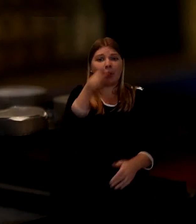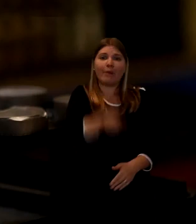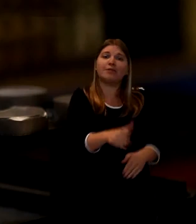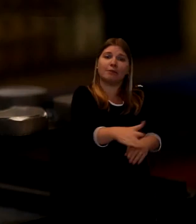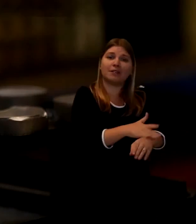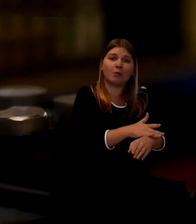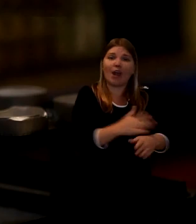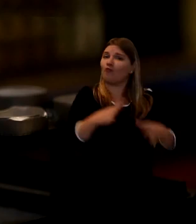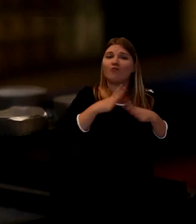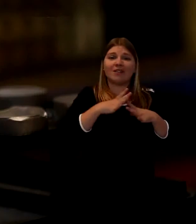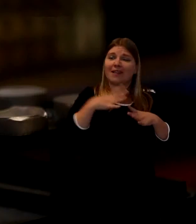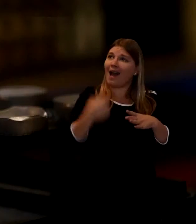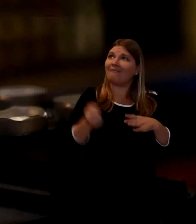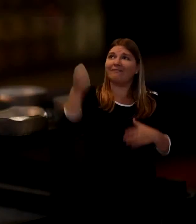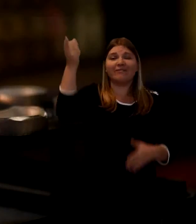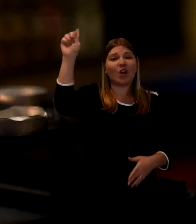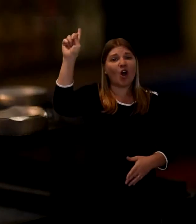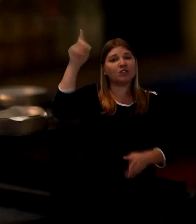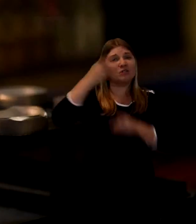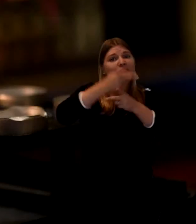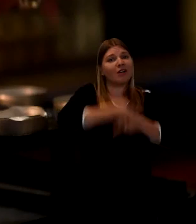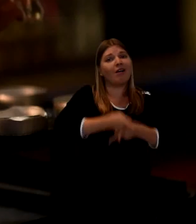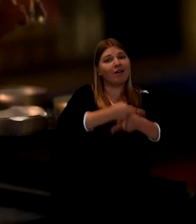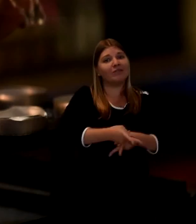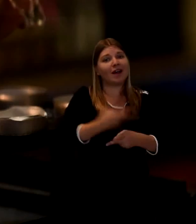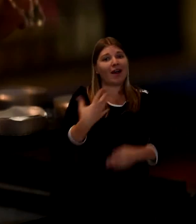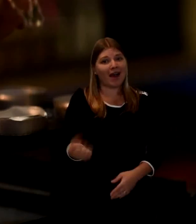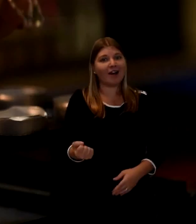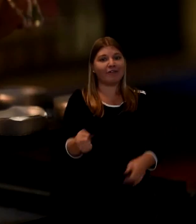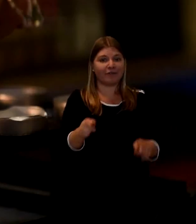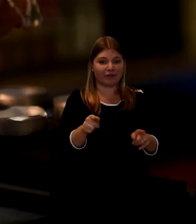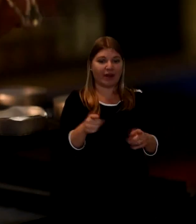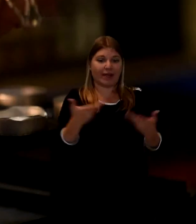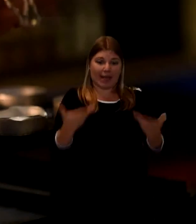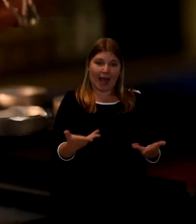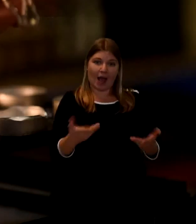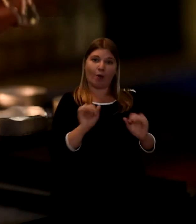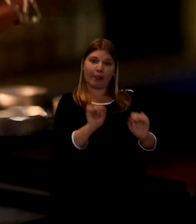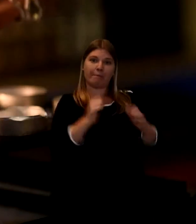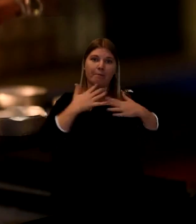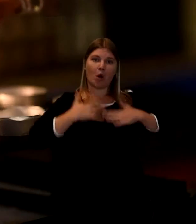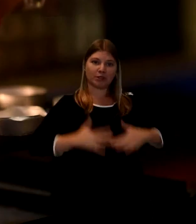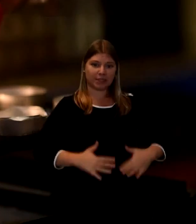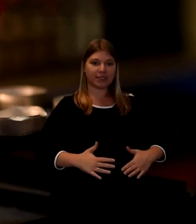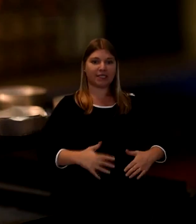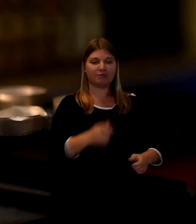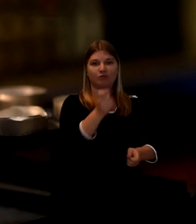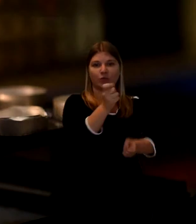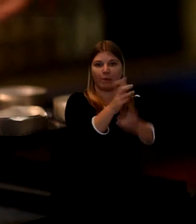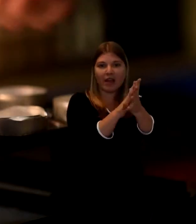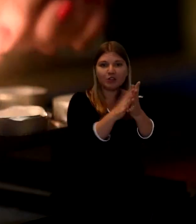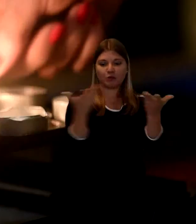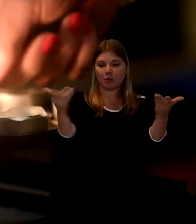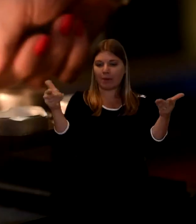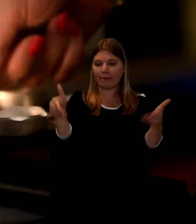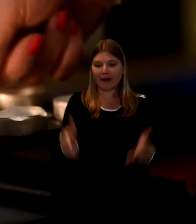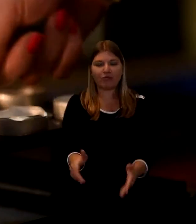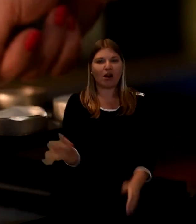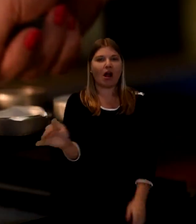And then that handing the person over into god's care. Committing their mortal remains to burial or to cremation